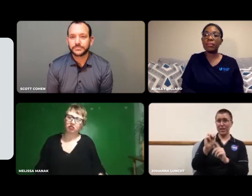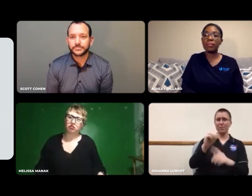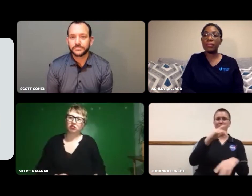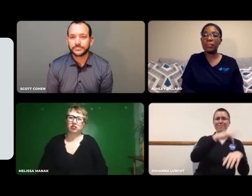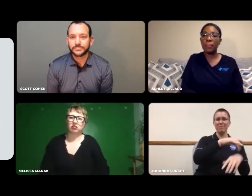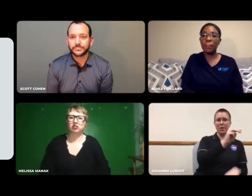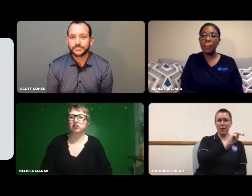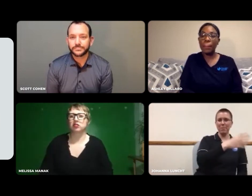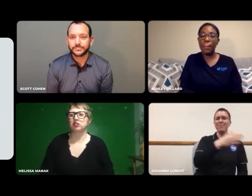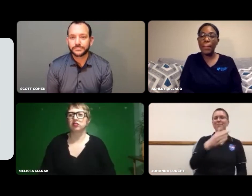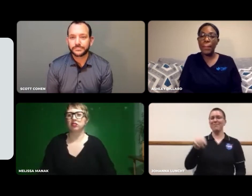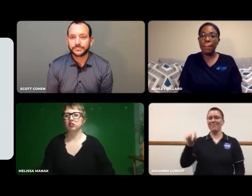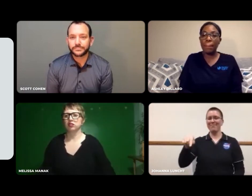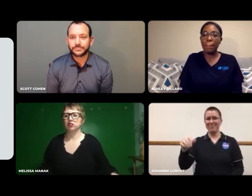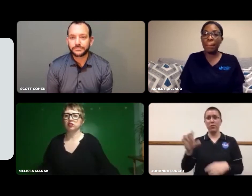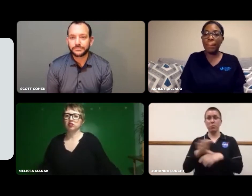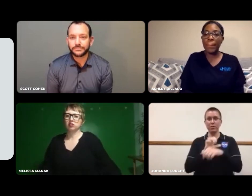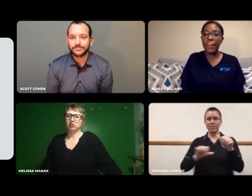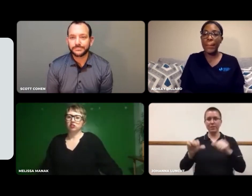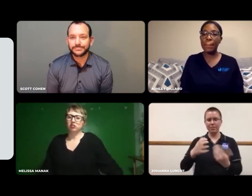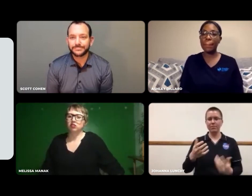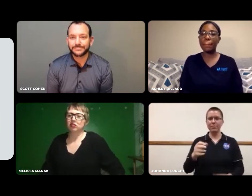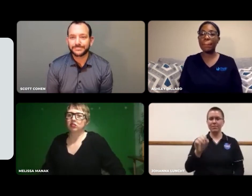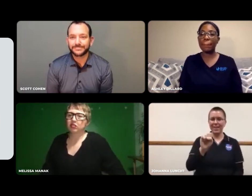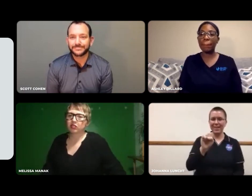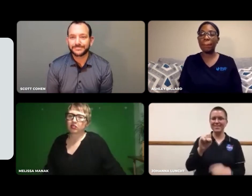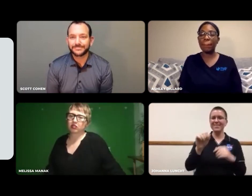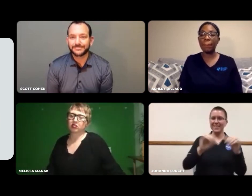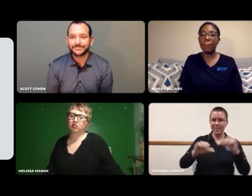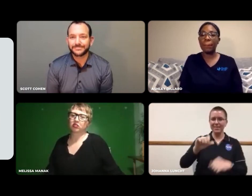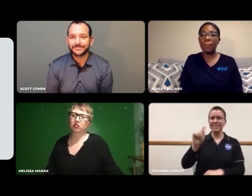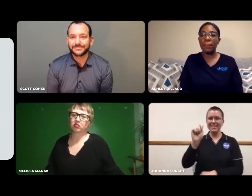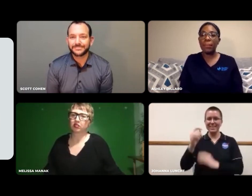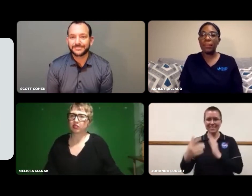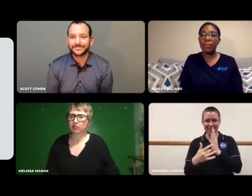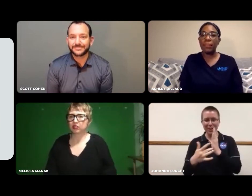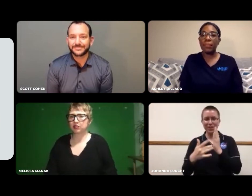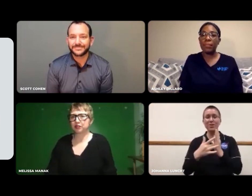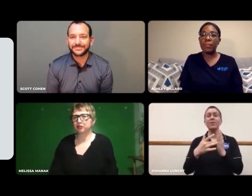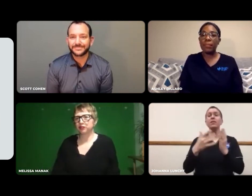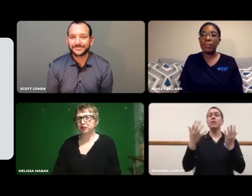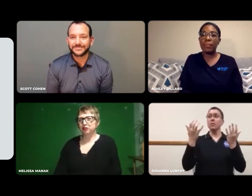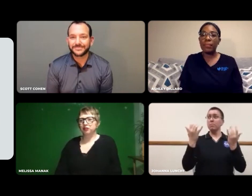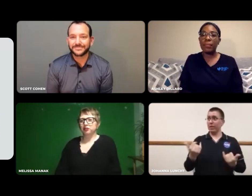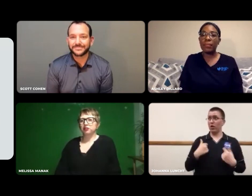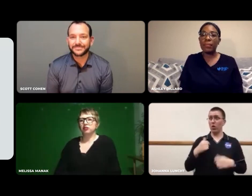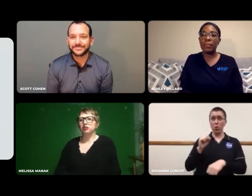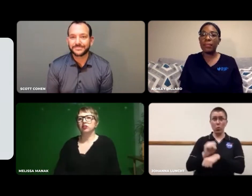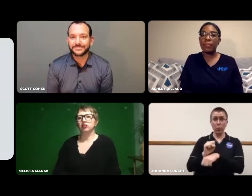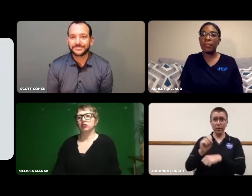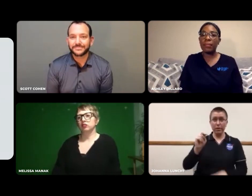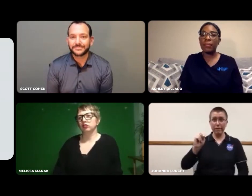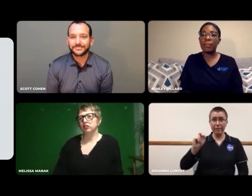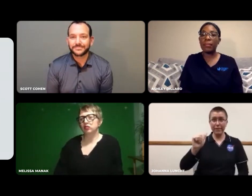That touched on STEM, with M - Math and S - Science (computer science).